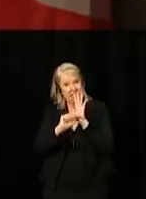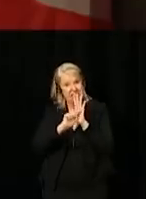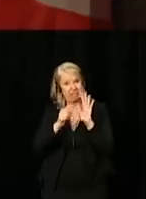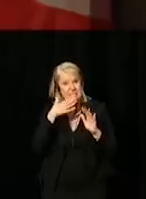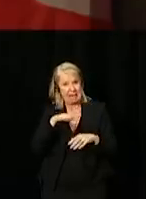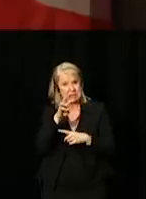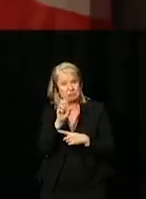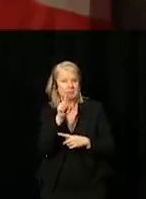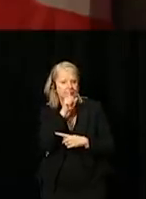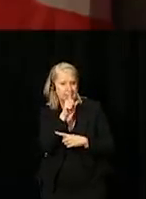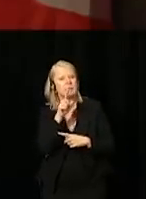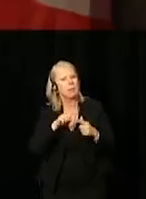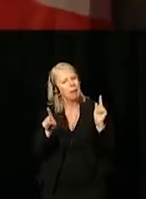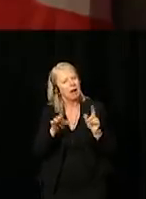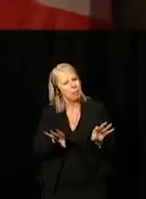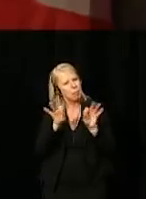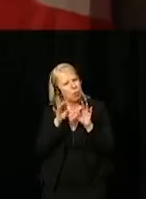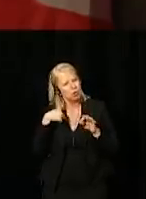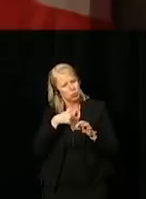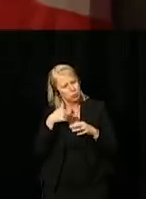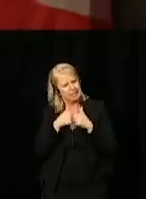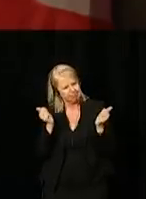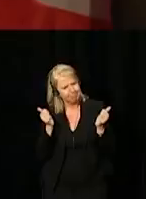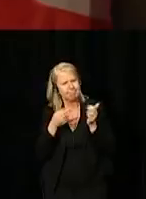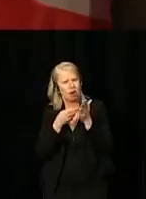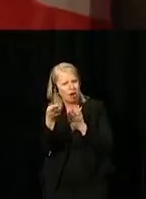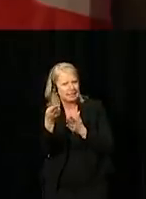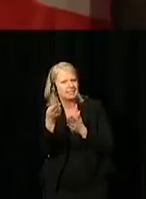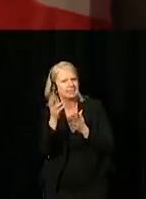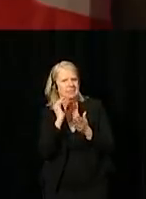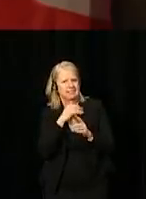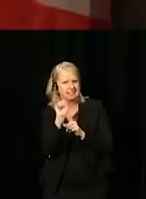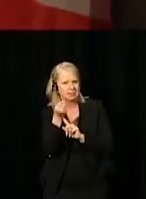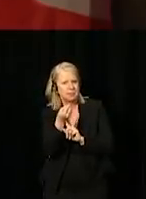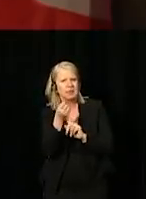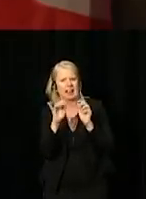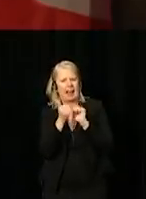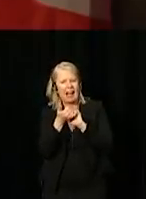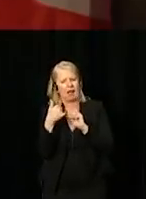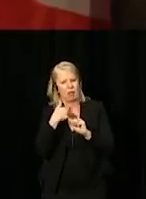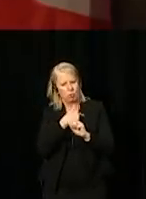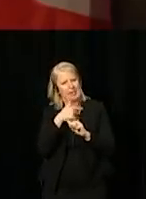but it is important that we be honest with our situation and how we're doing.